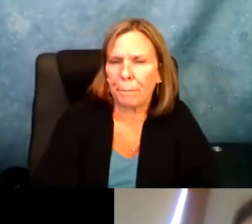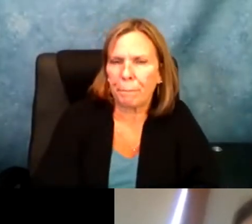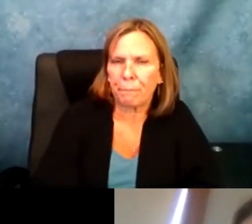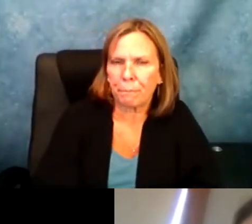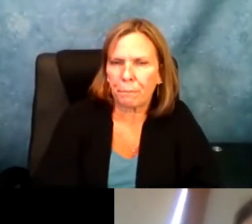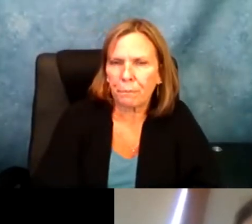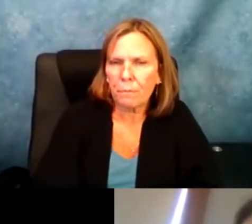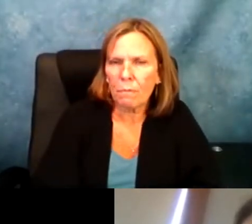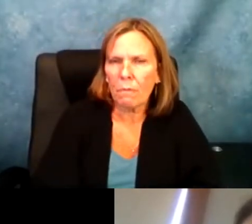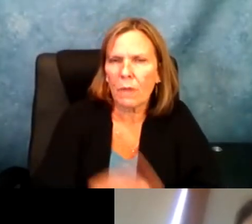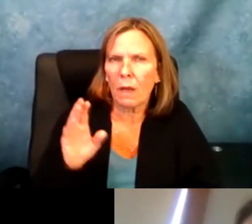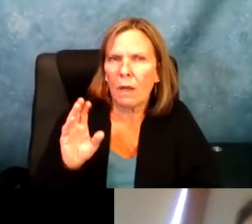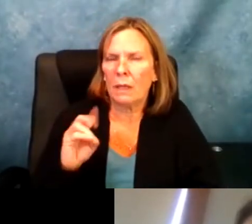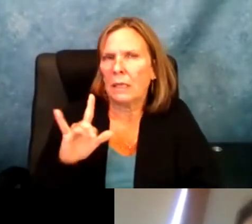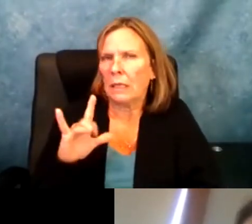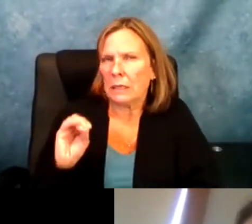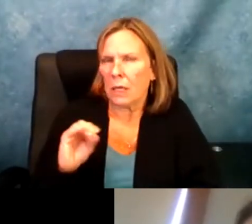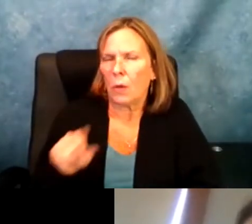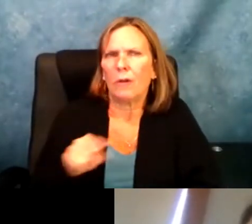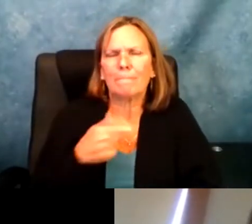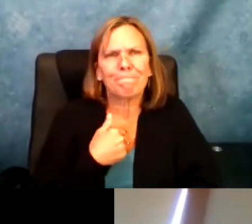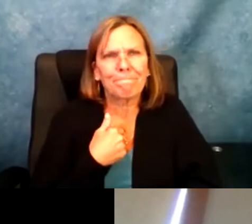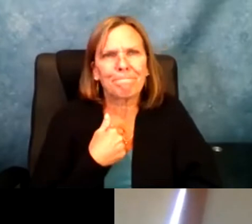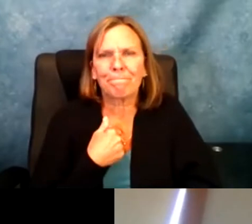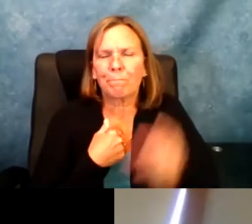you need to be available and they are not there for you?